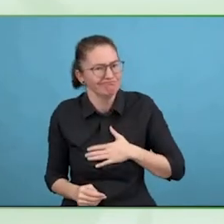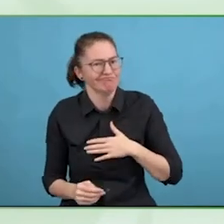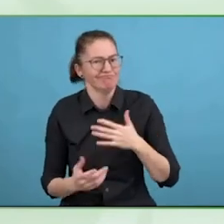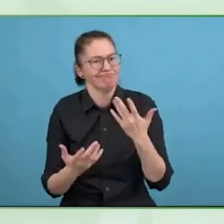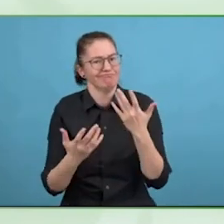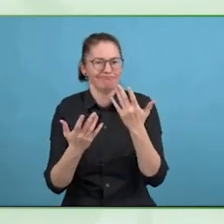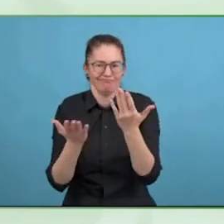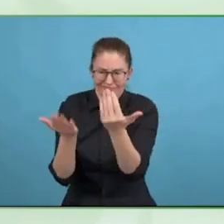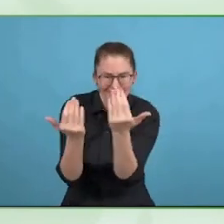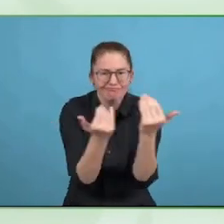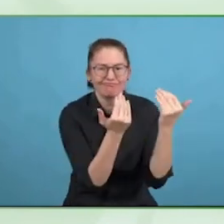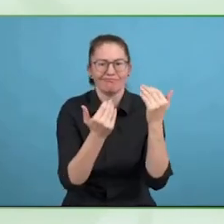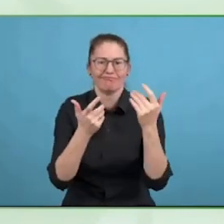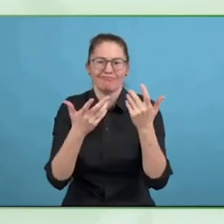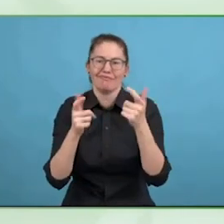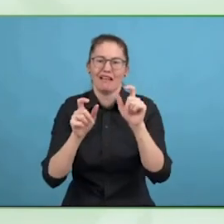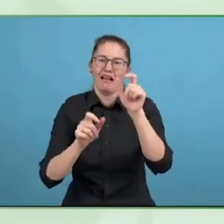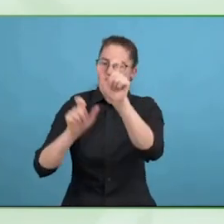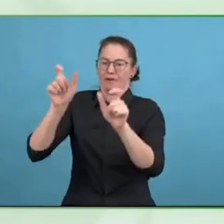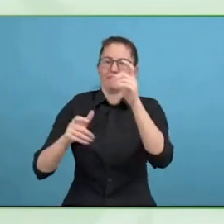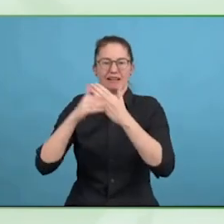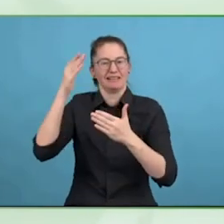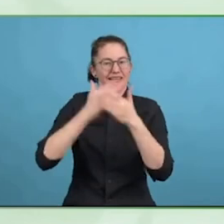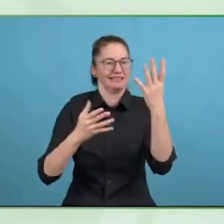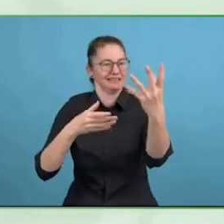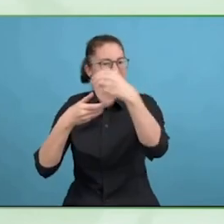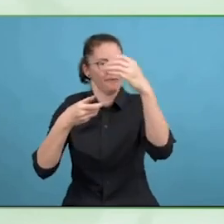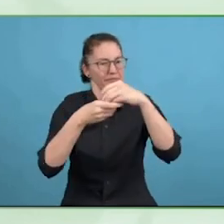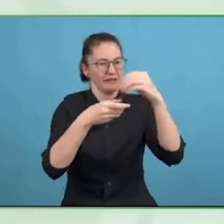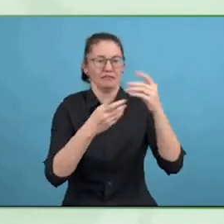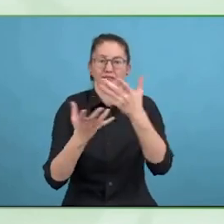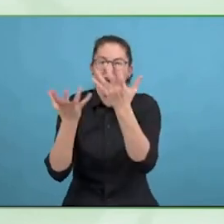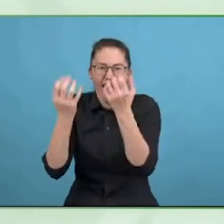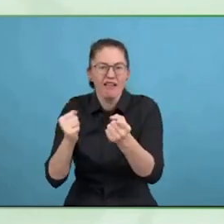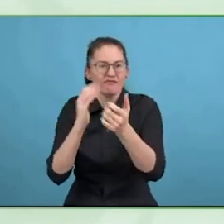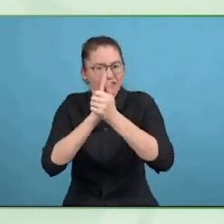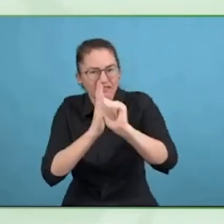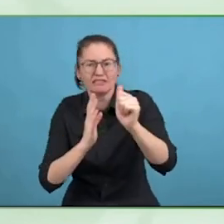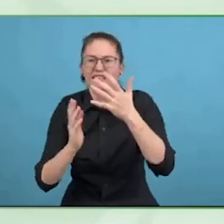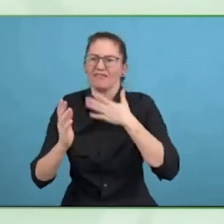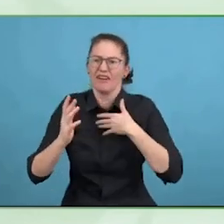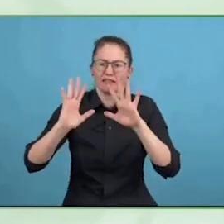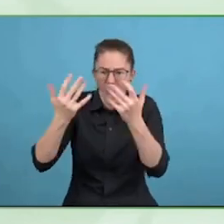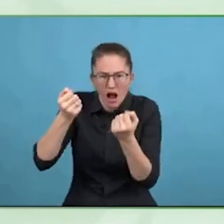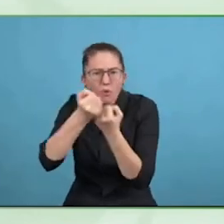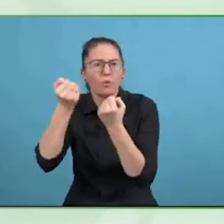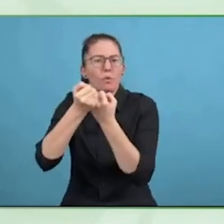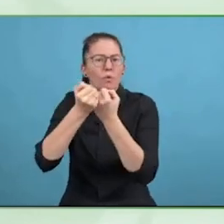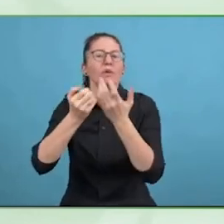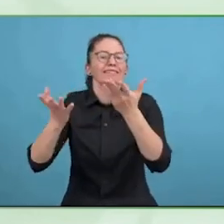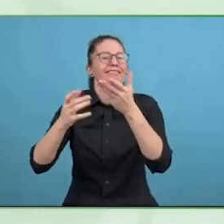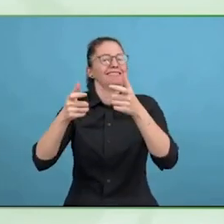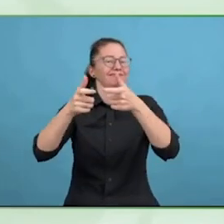it will enable the national business leaders to you where they stand, take stock of where the need to make progress.